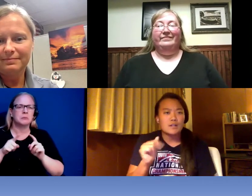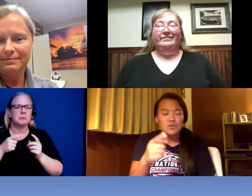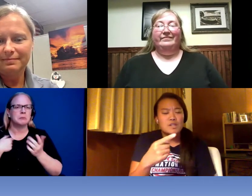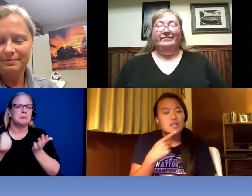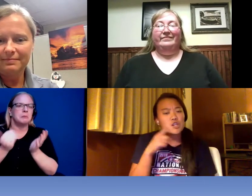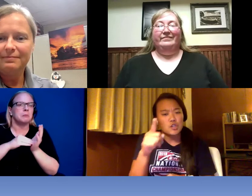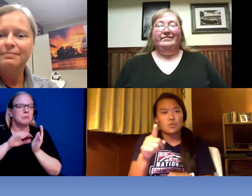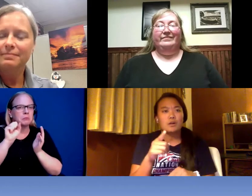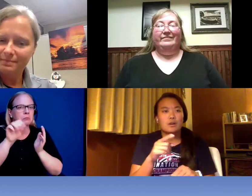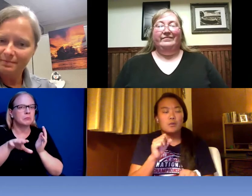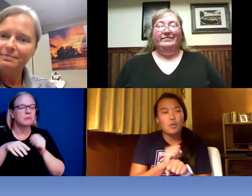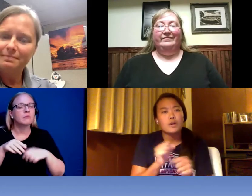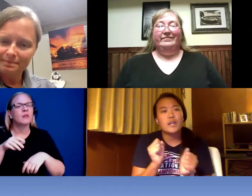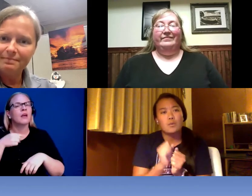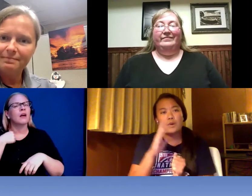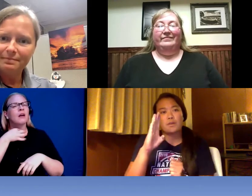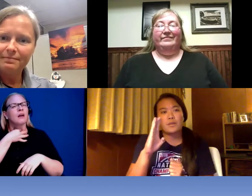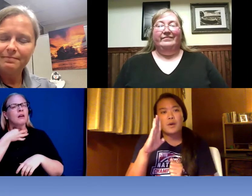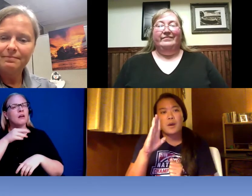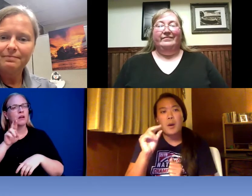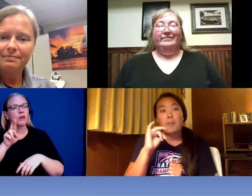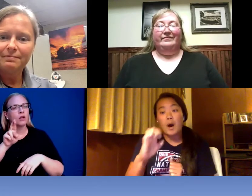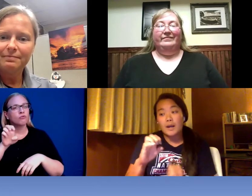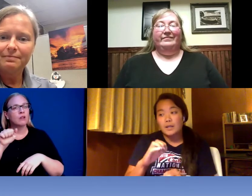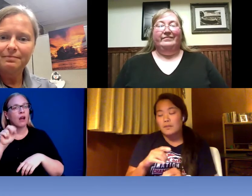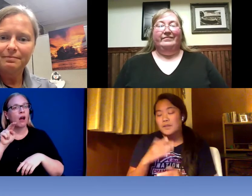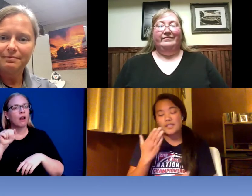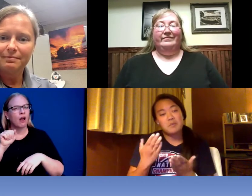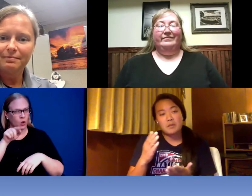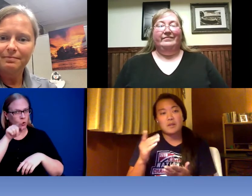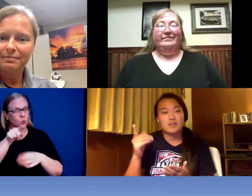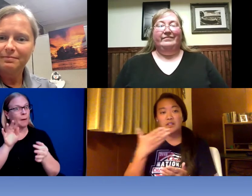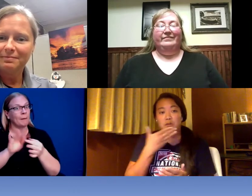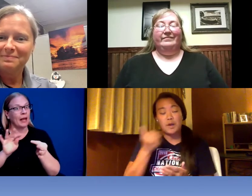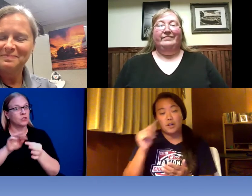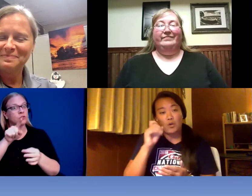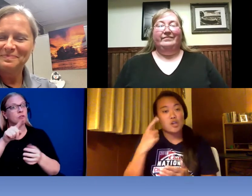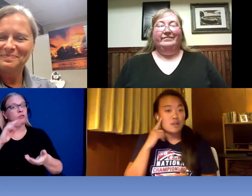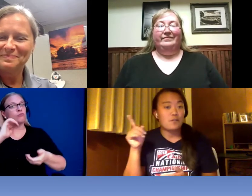you said you were working with Bonnie on this and maybe this is better question for